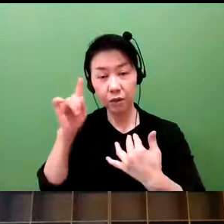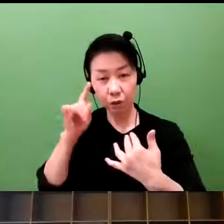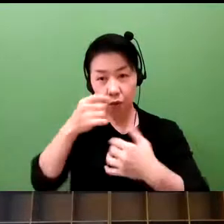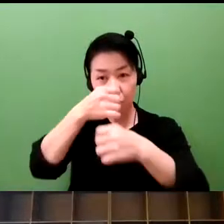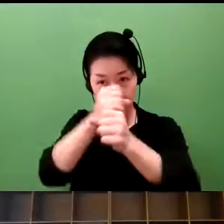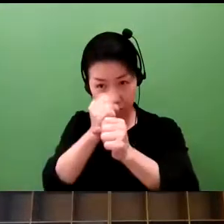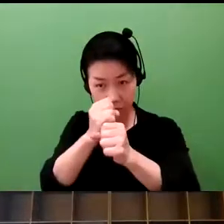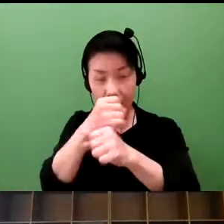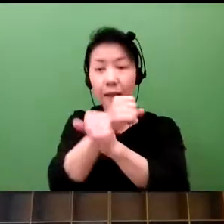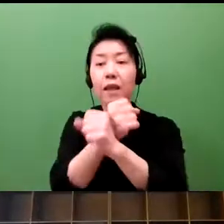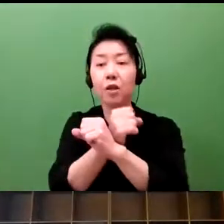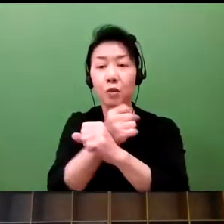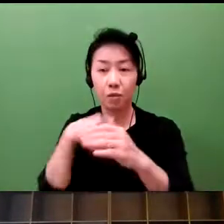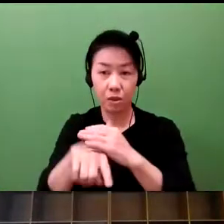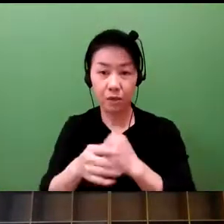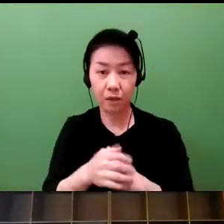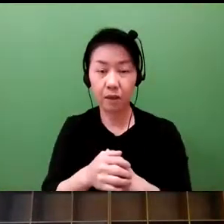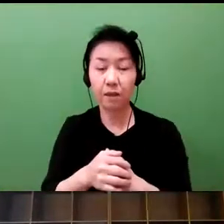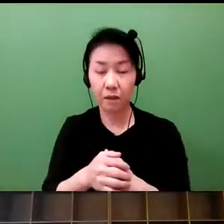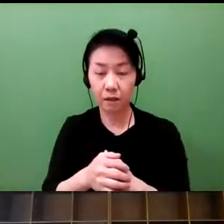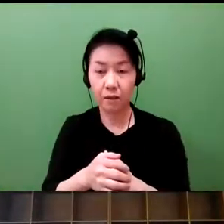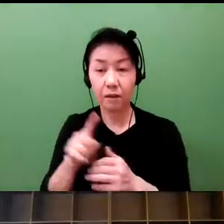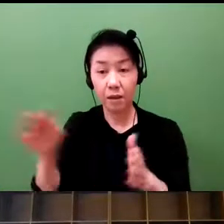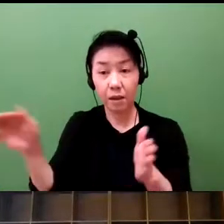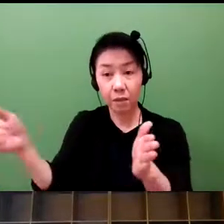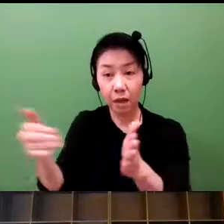to understand how the drugs that are being developed